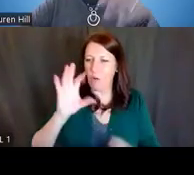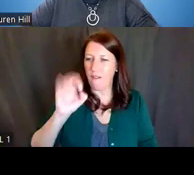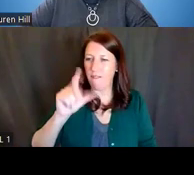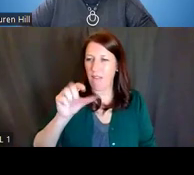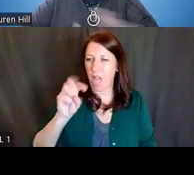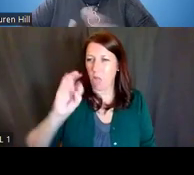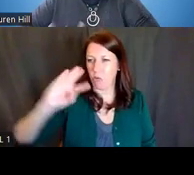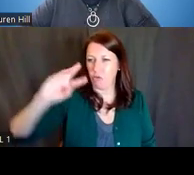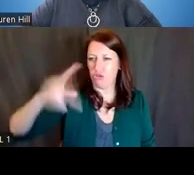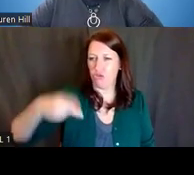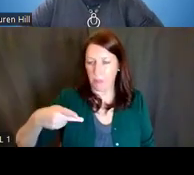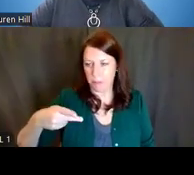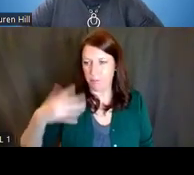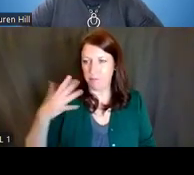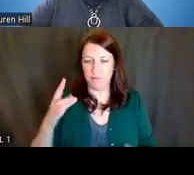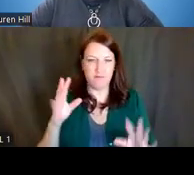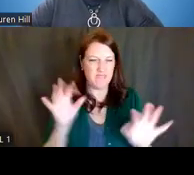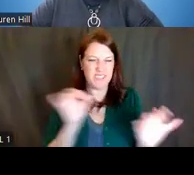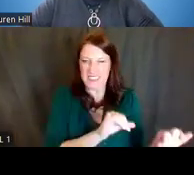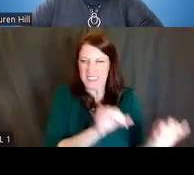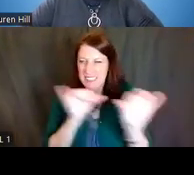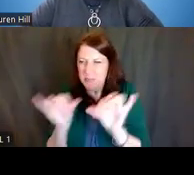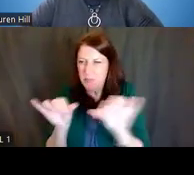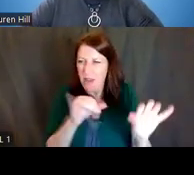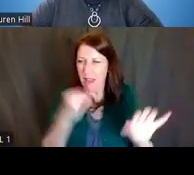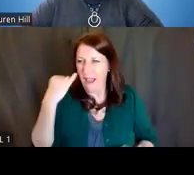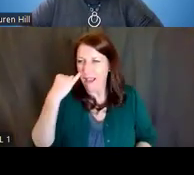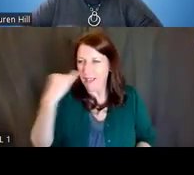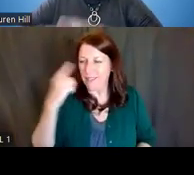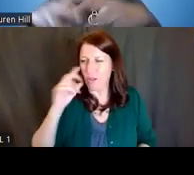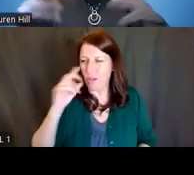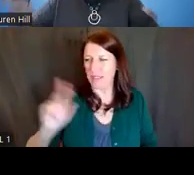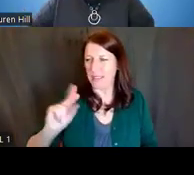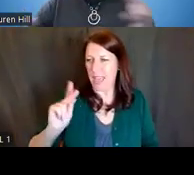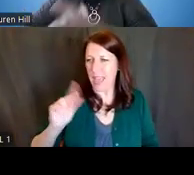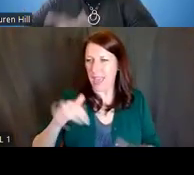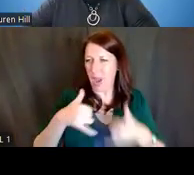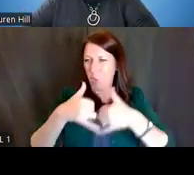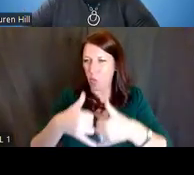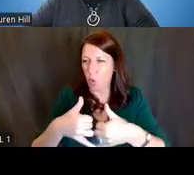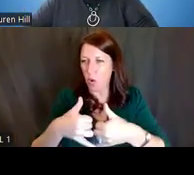They're very, very similar for K-awards. Again, as Dr. Boyce said,